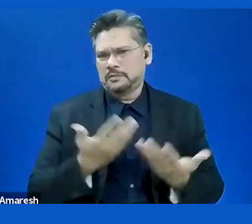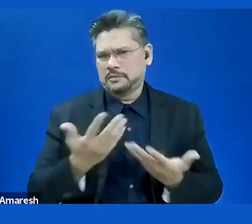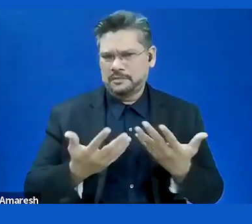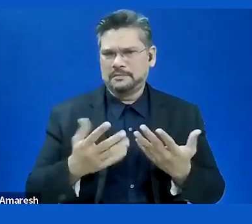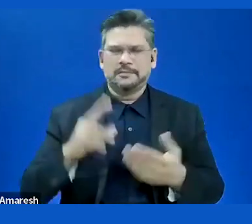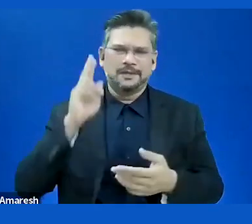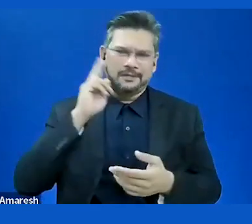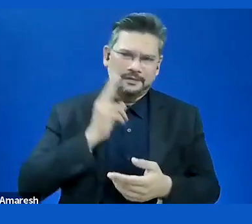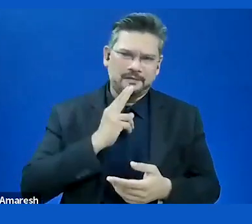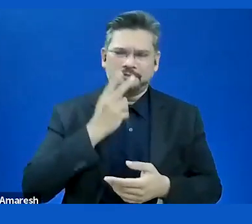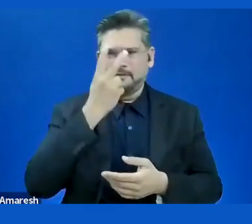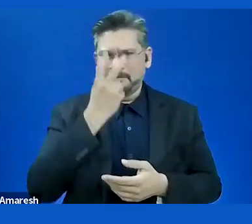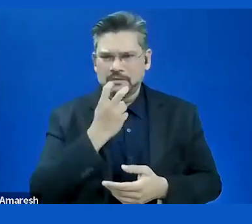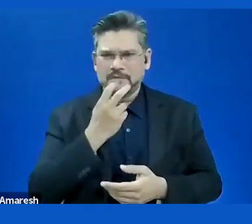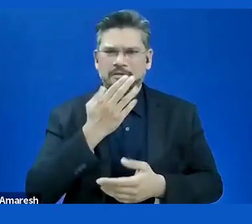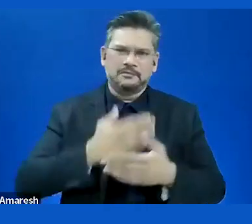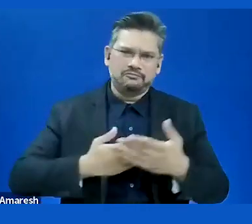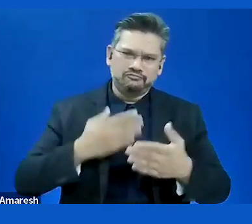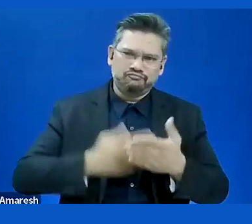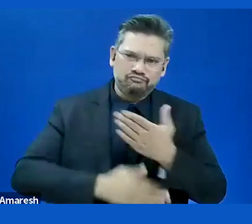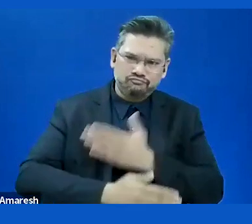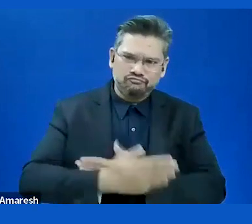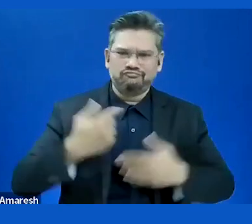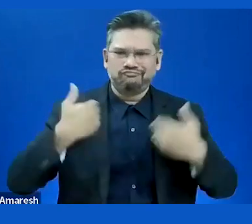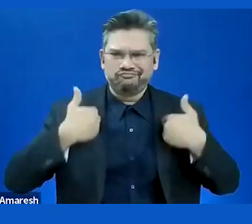Thank you for your attention. >> SUSANNA LAURIN: Thank you very